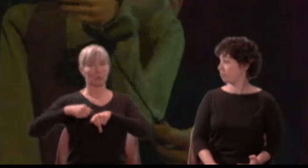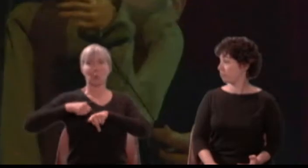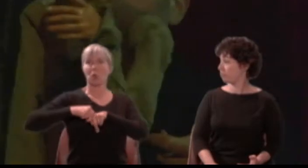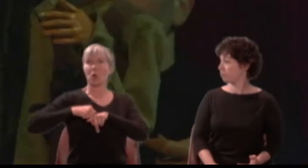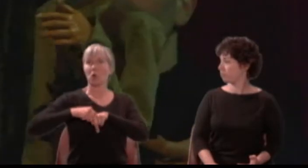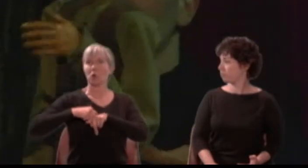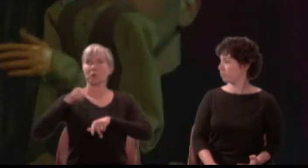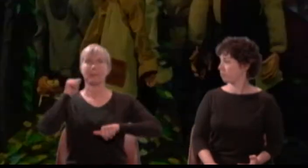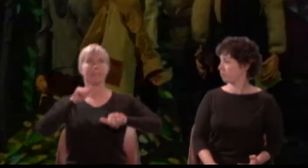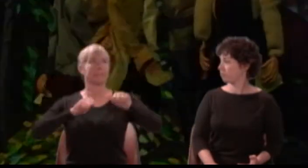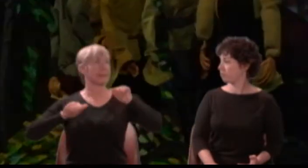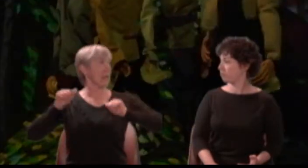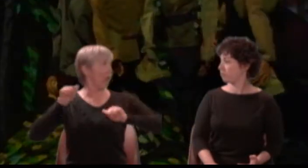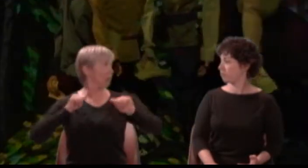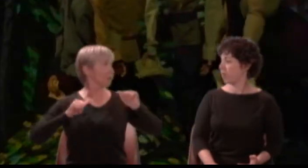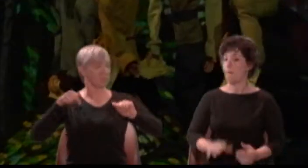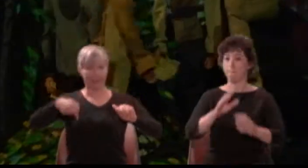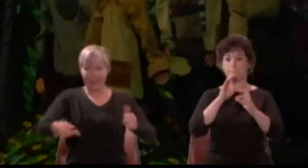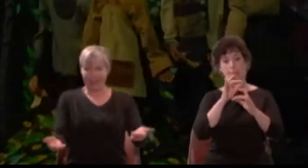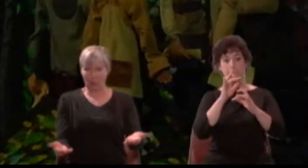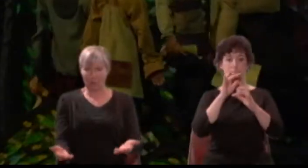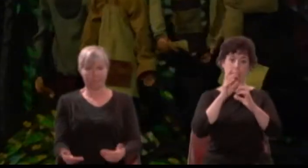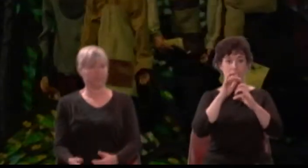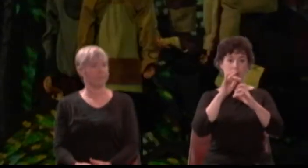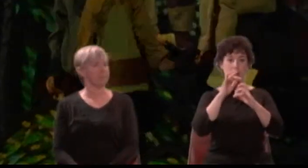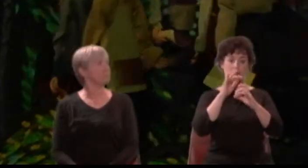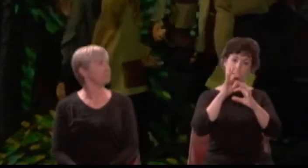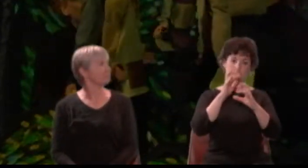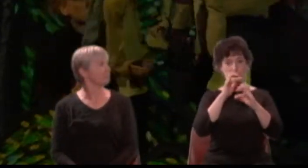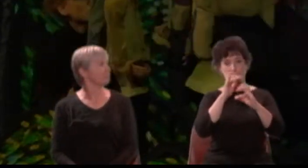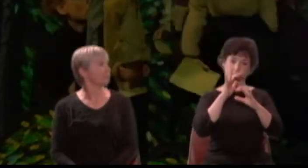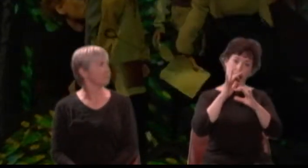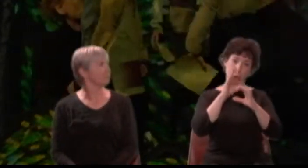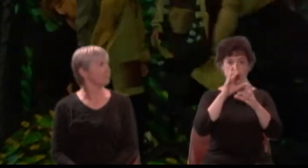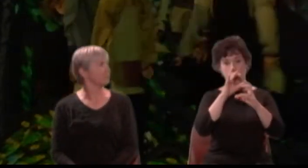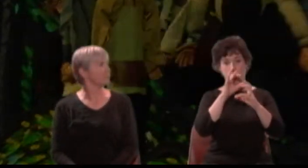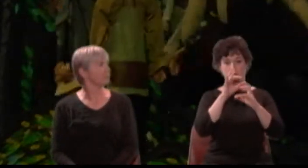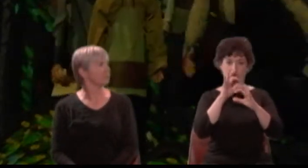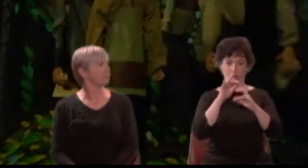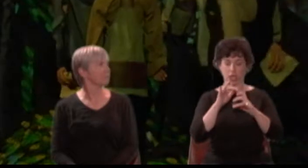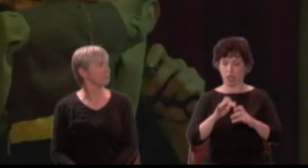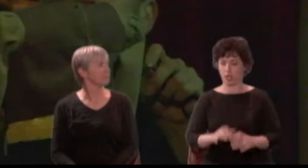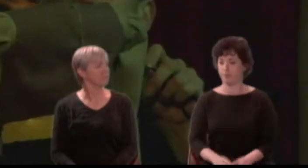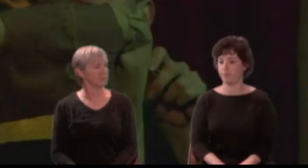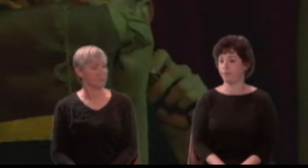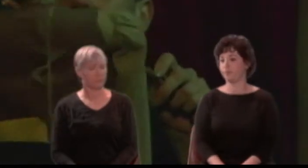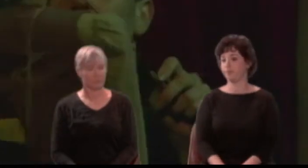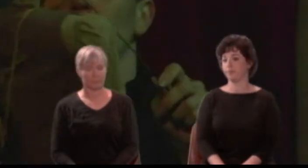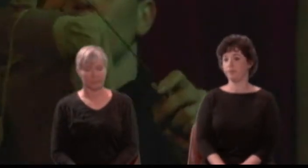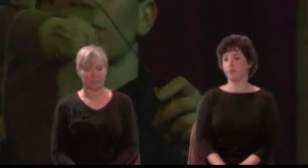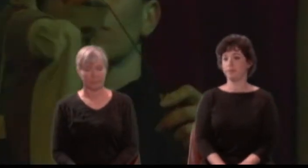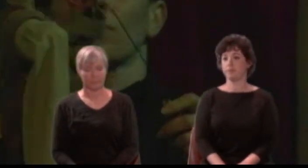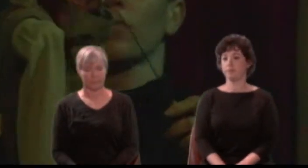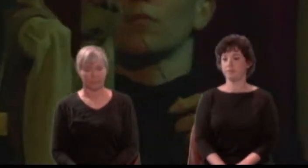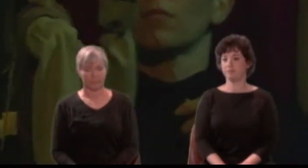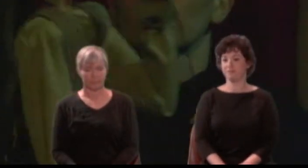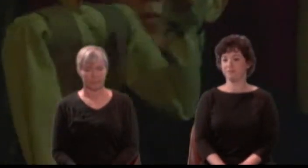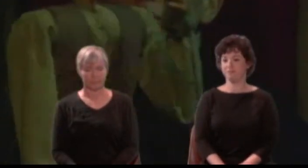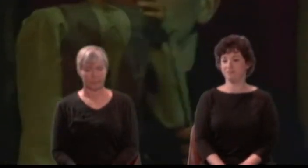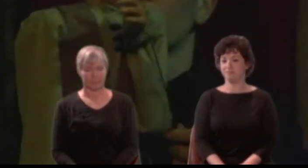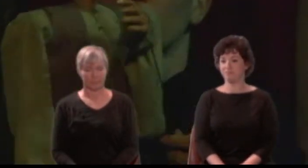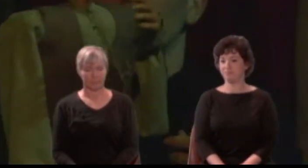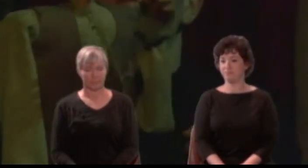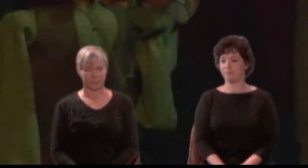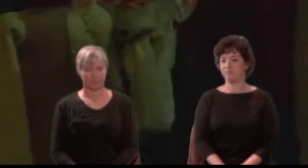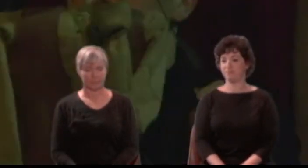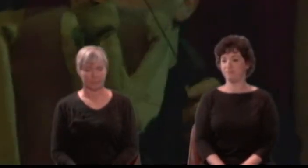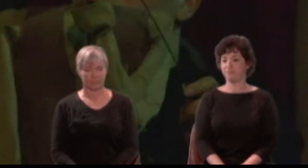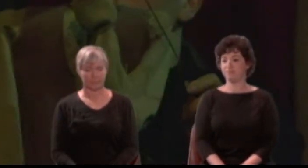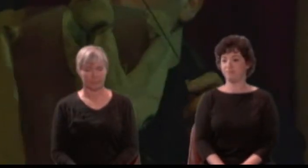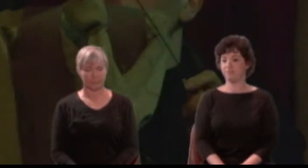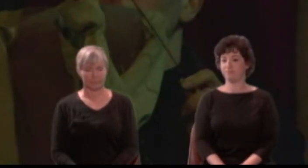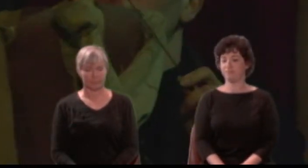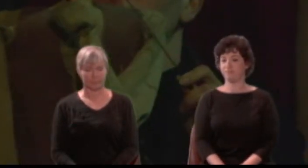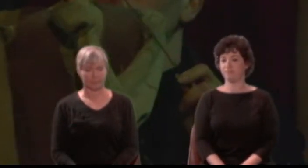[Trumpet blows]